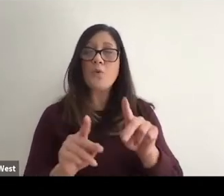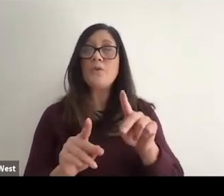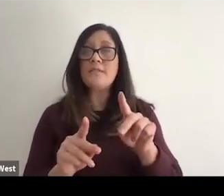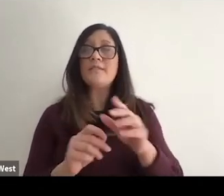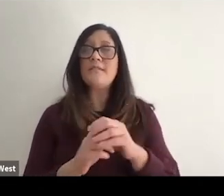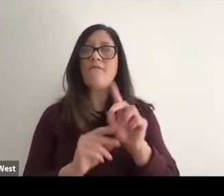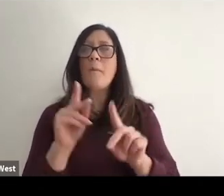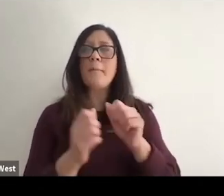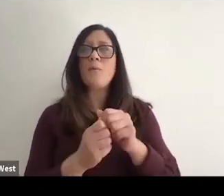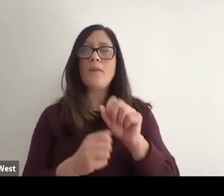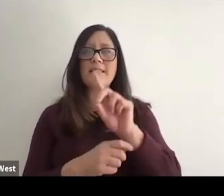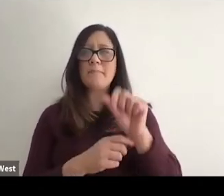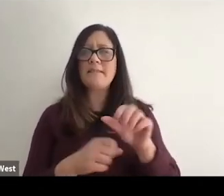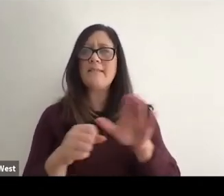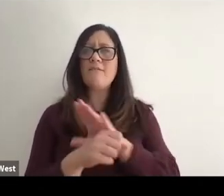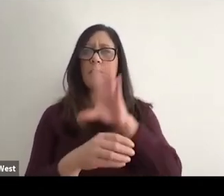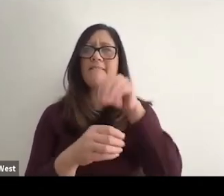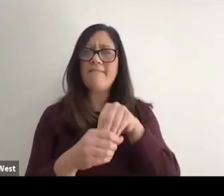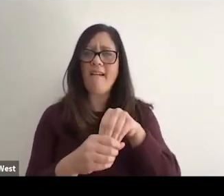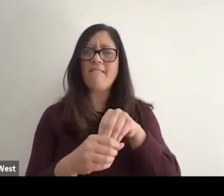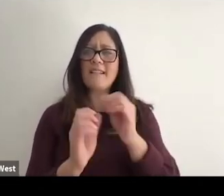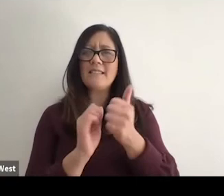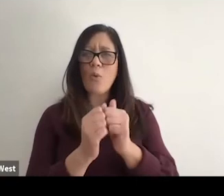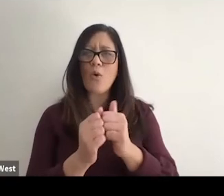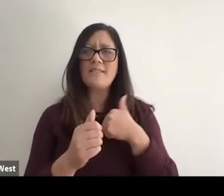with disabilities to participate fully in sports and have access to